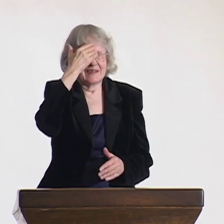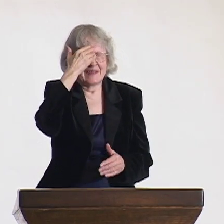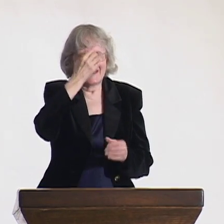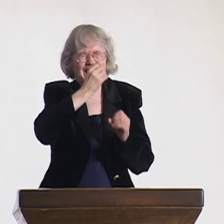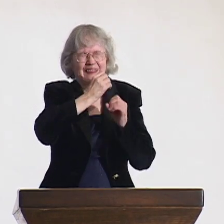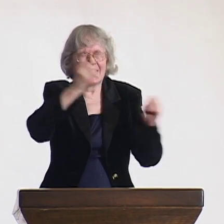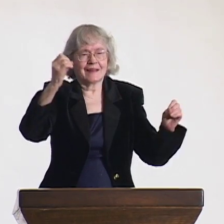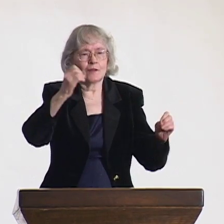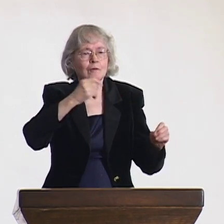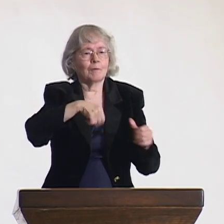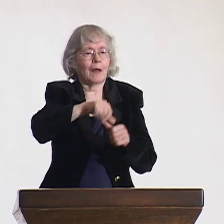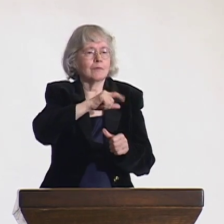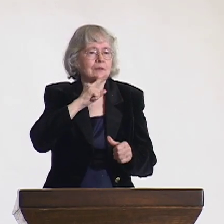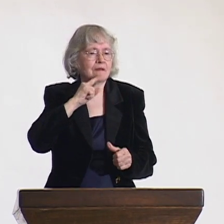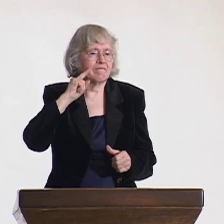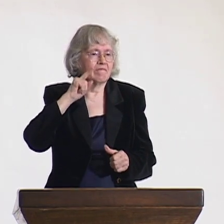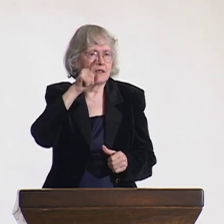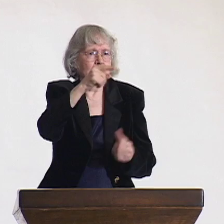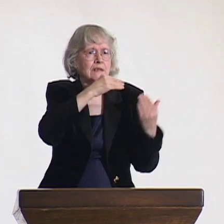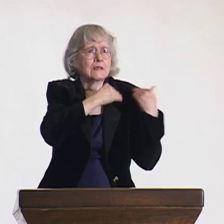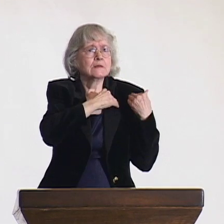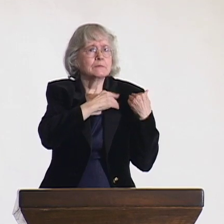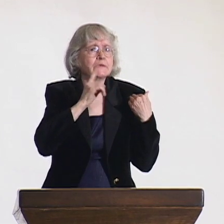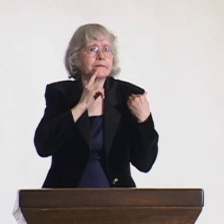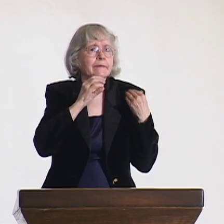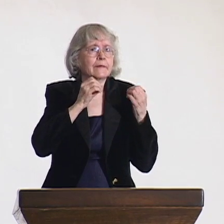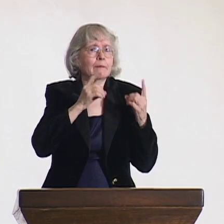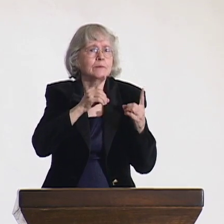This person understood nothing about deaf people at all.